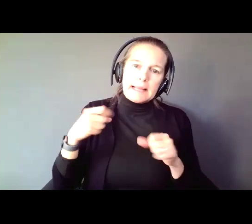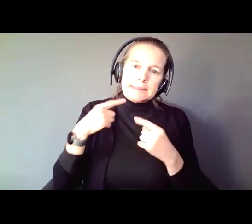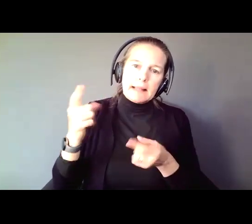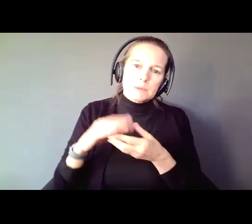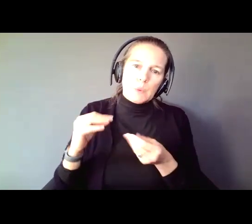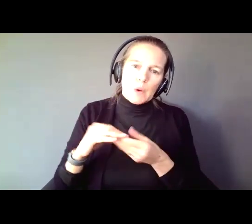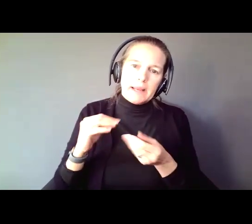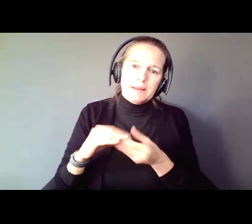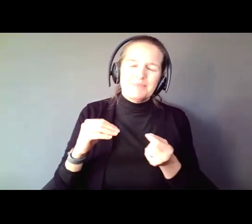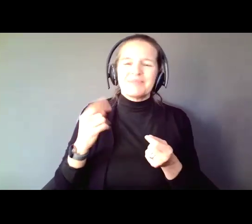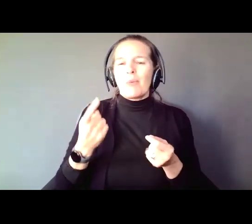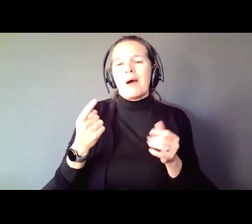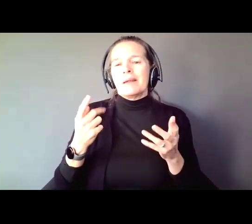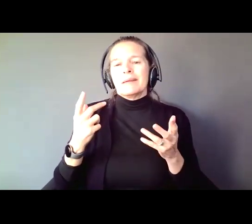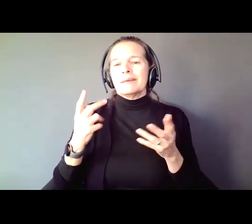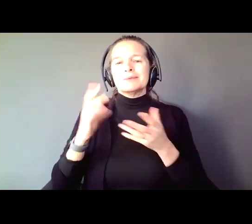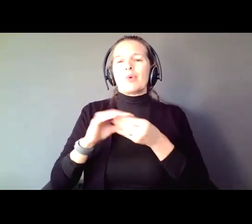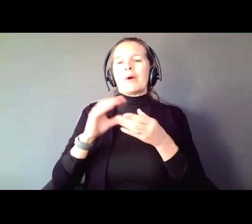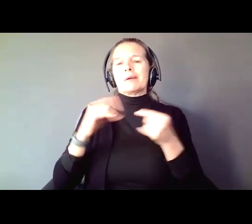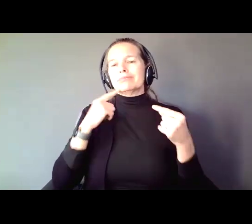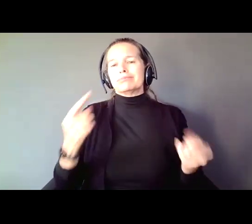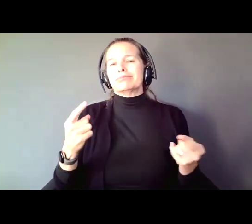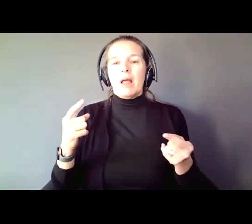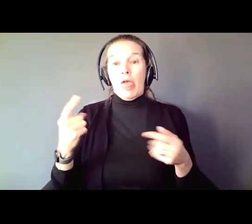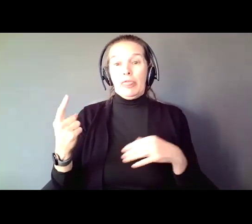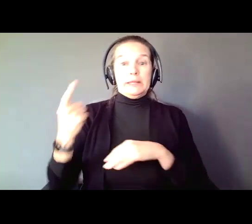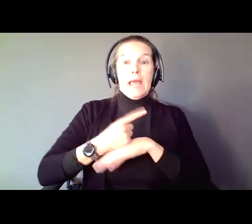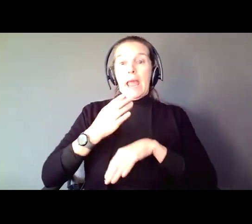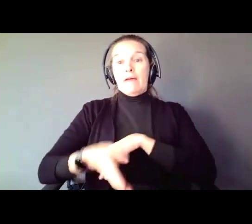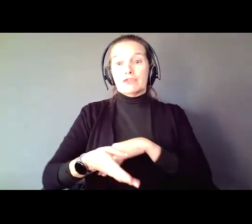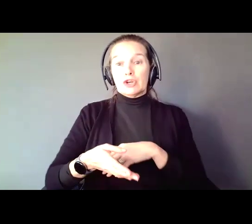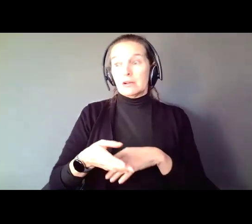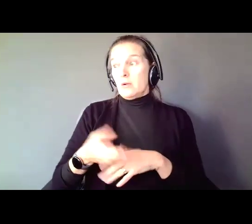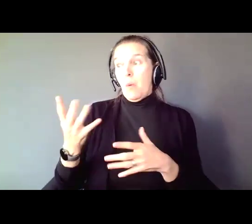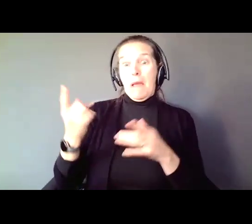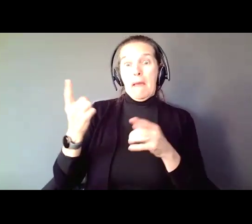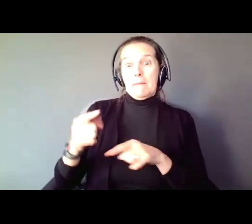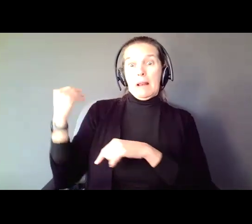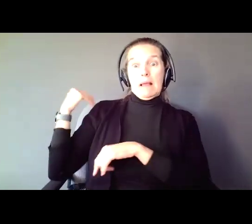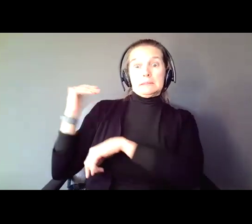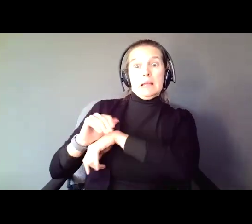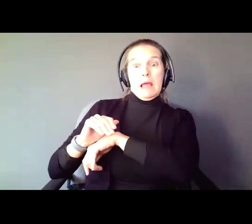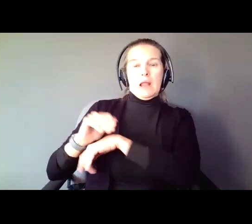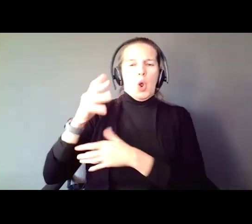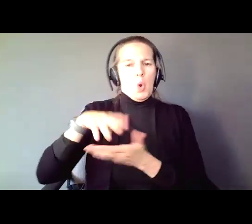cliches we use about the day after, a teachable moment, a life lesson. We all talk about those.